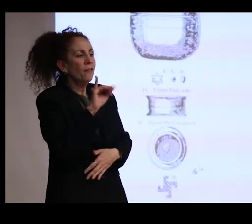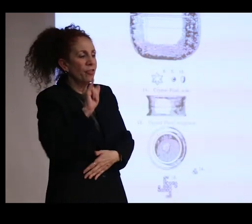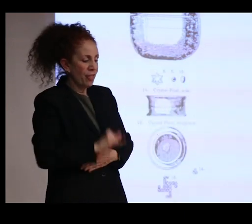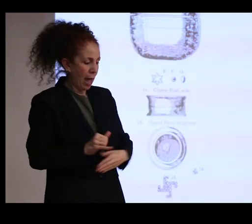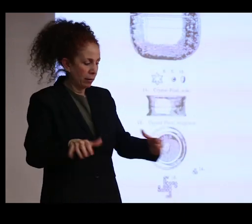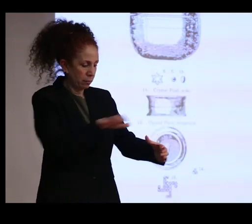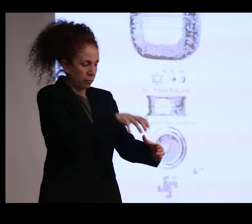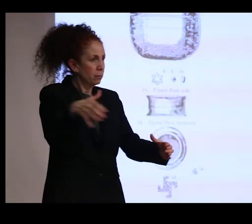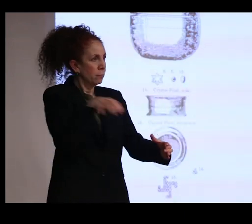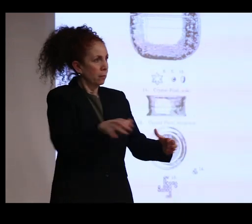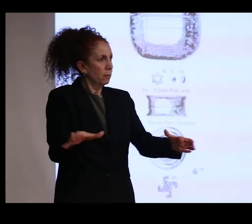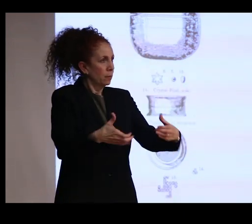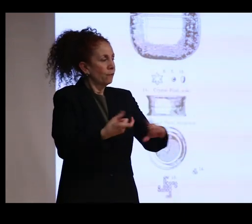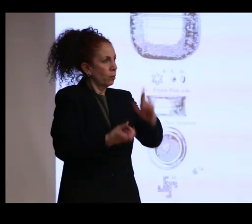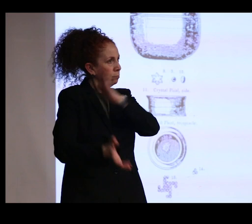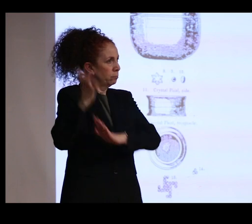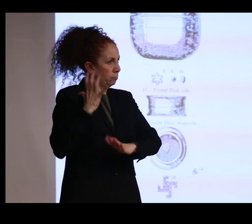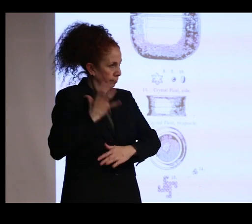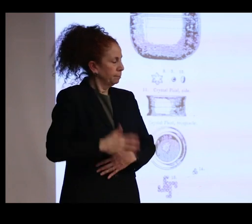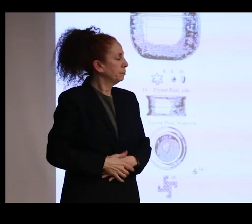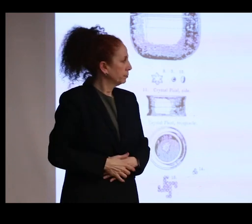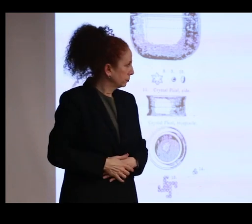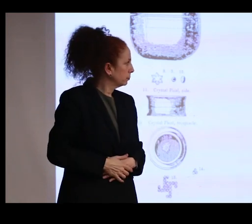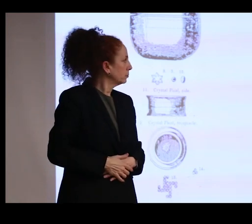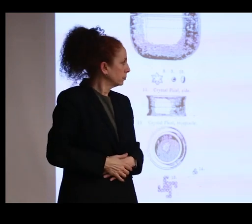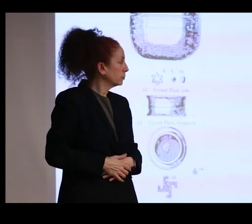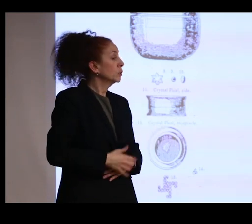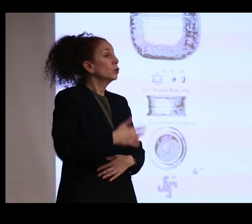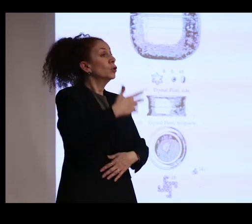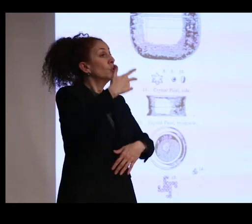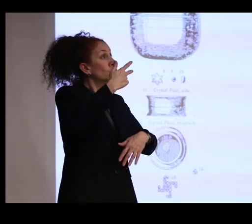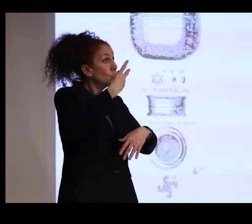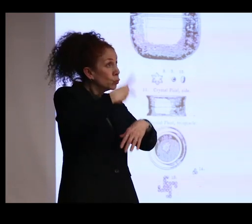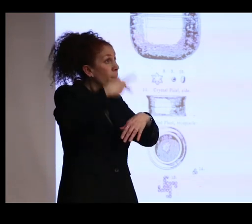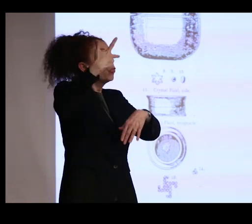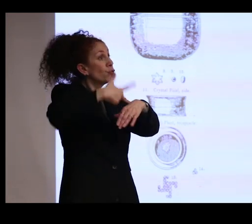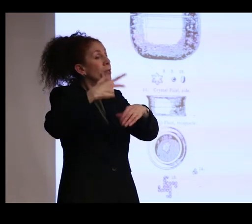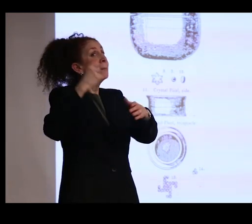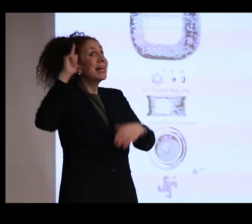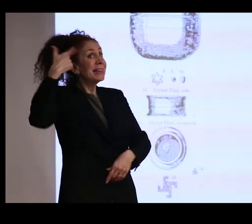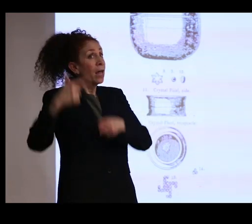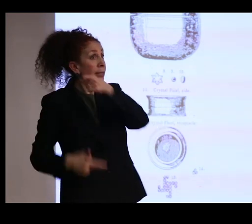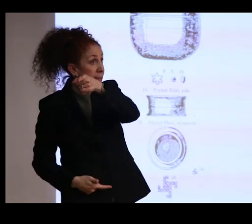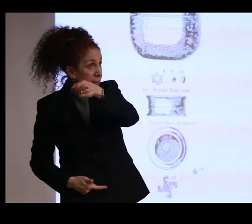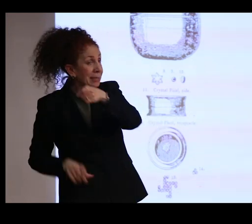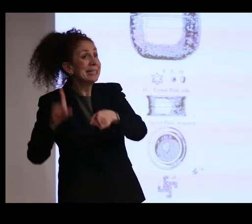in Madras, in Calcutta, and eventually in London where copies of this reliquary were